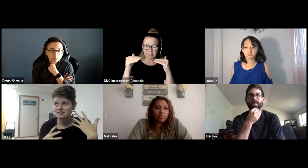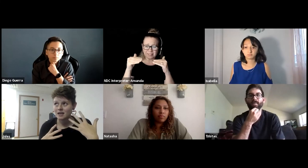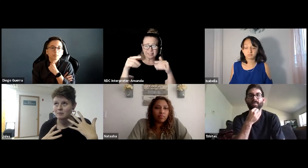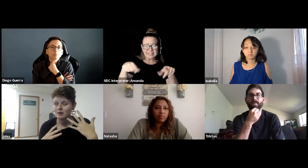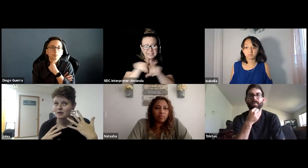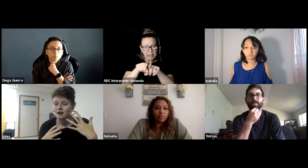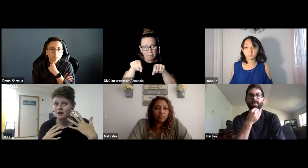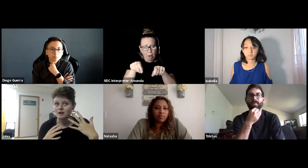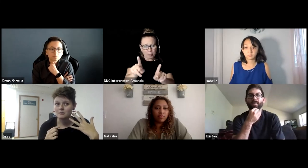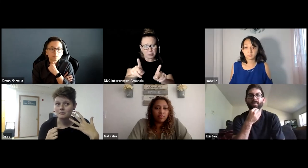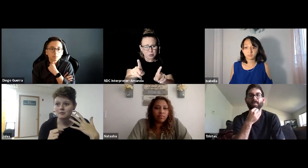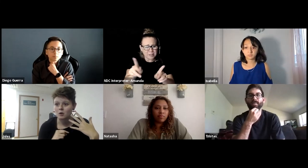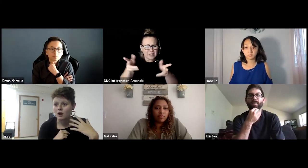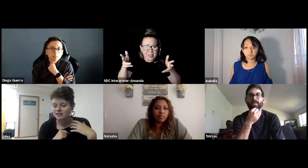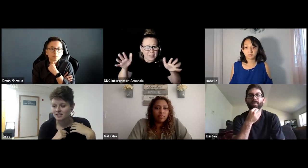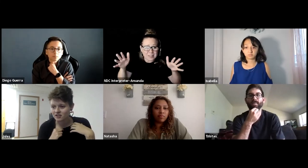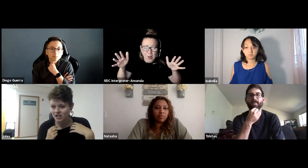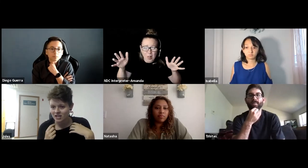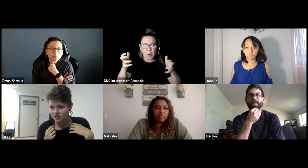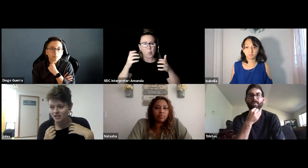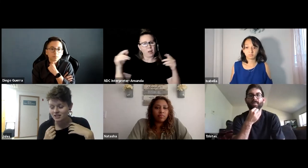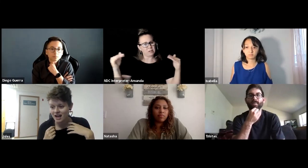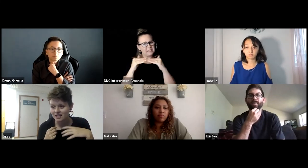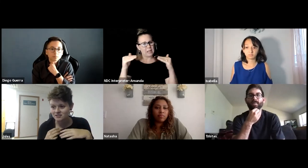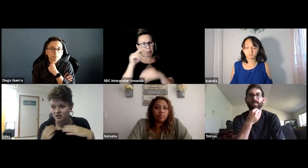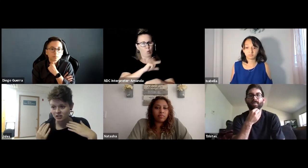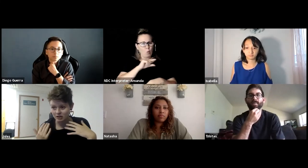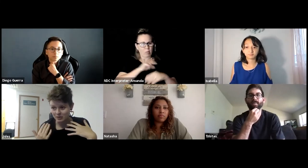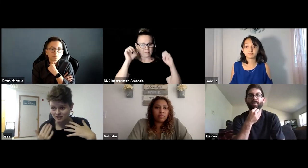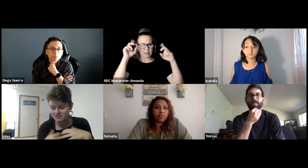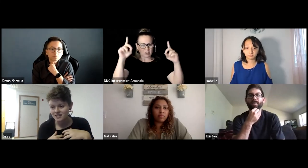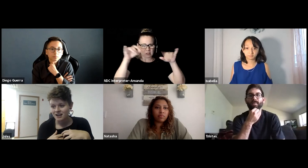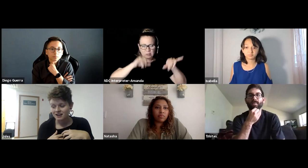same quality of education as our hearing peers.